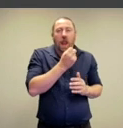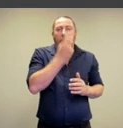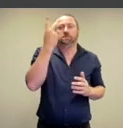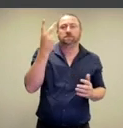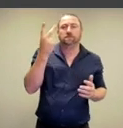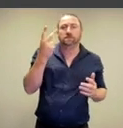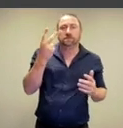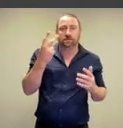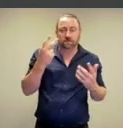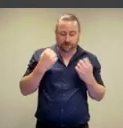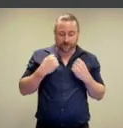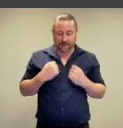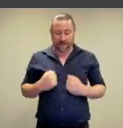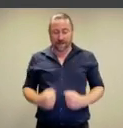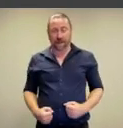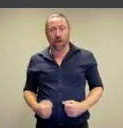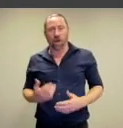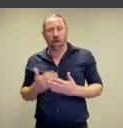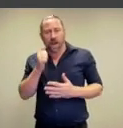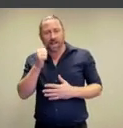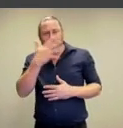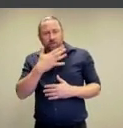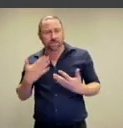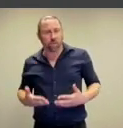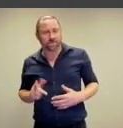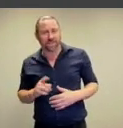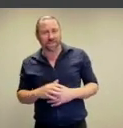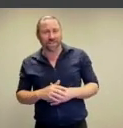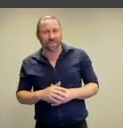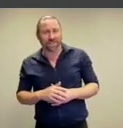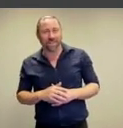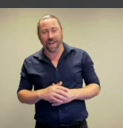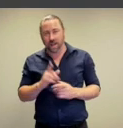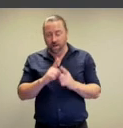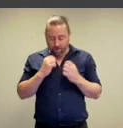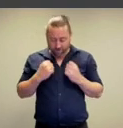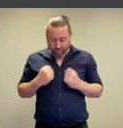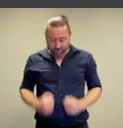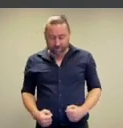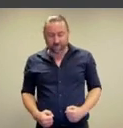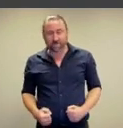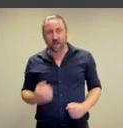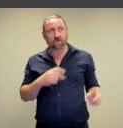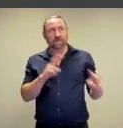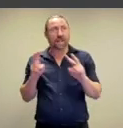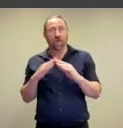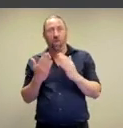light skinned Indigenous body